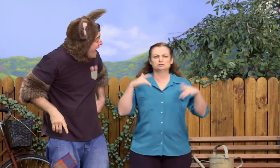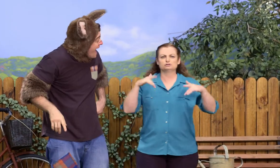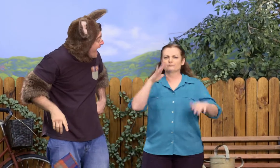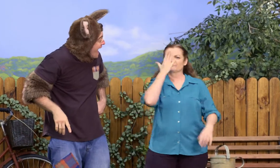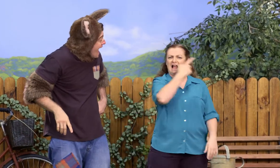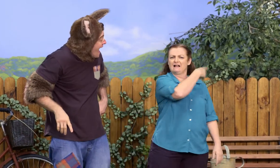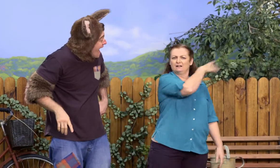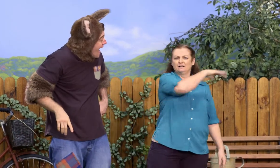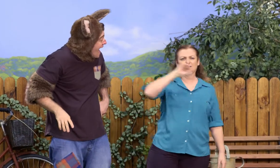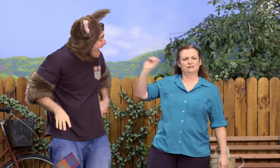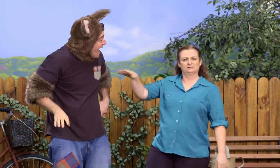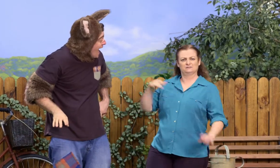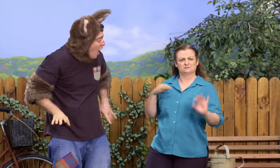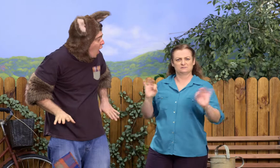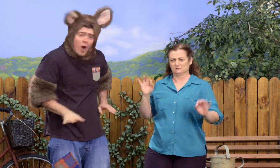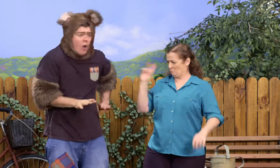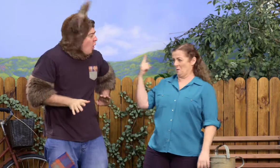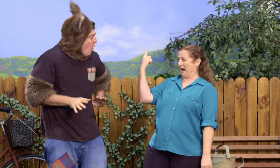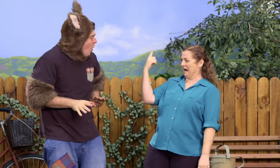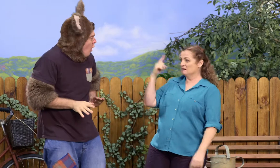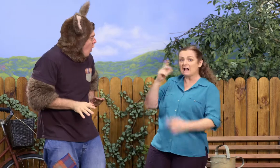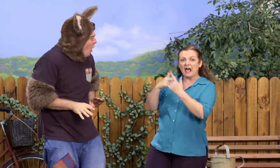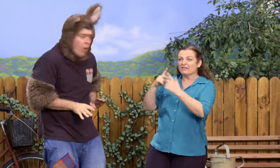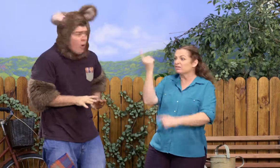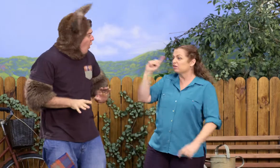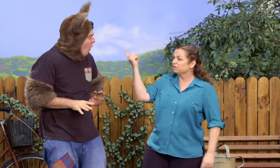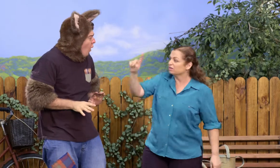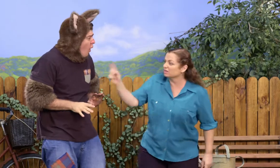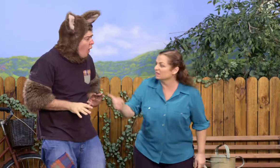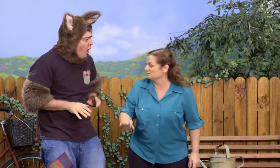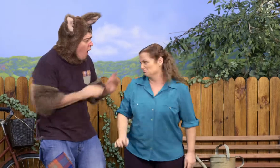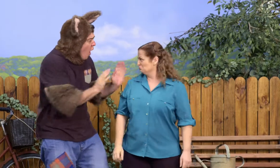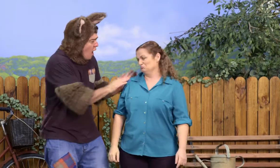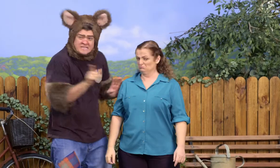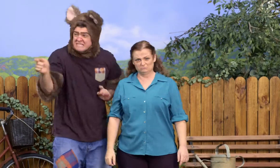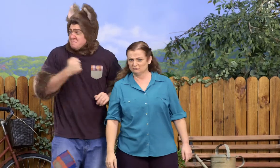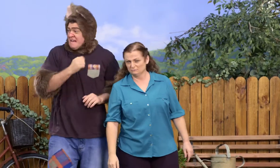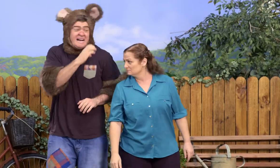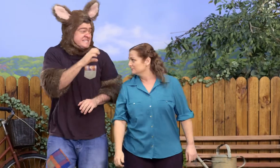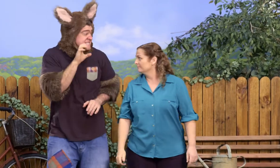And I haven't put a mirror out there either. You're the only one out here. I haven't seen anyone else.